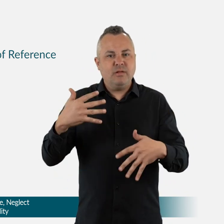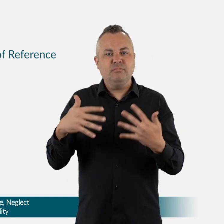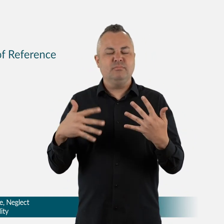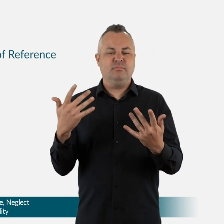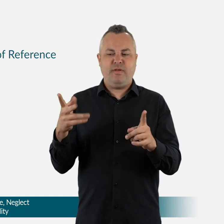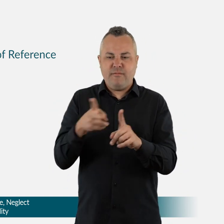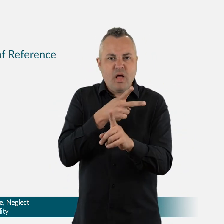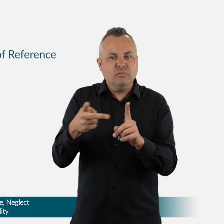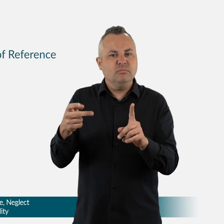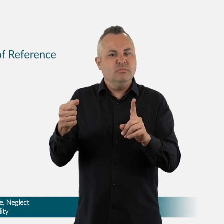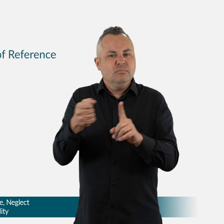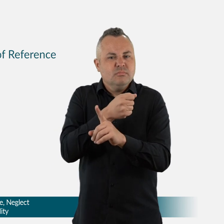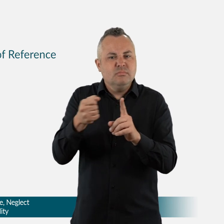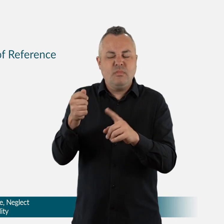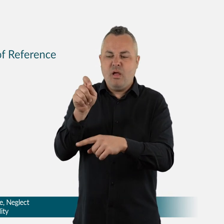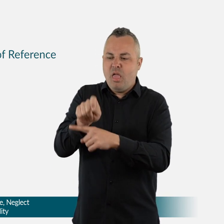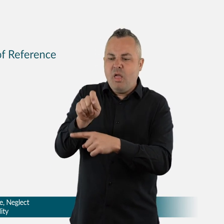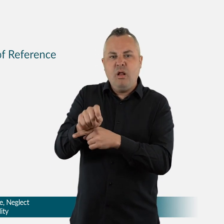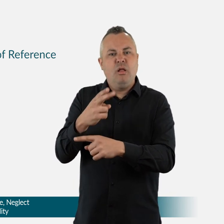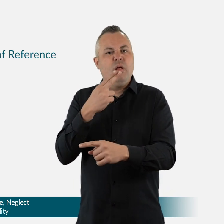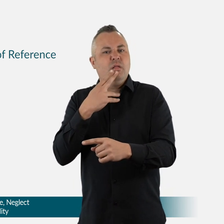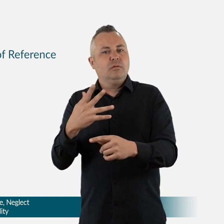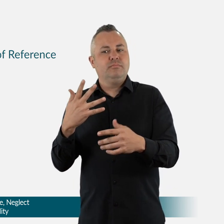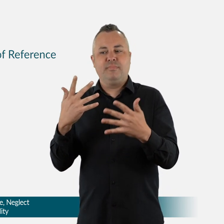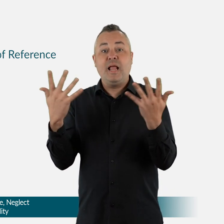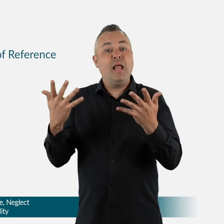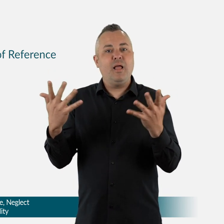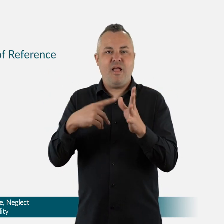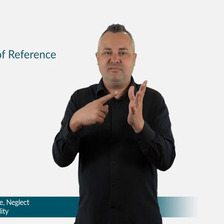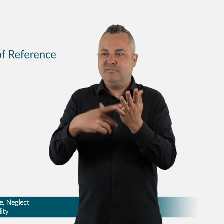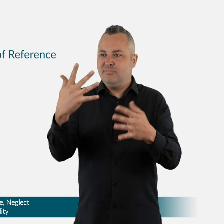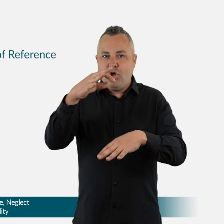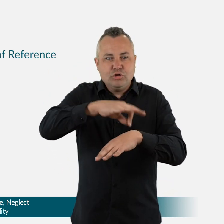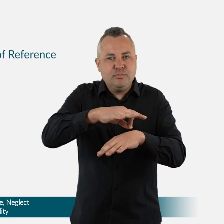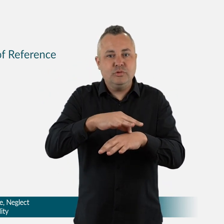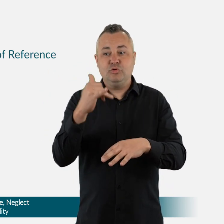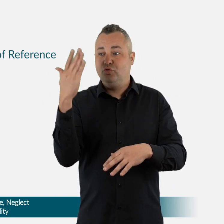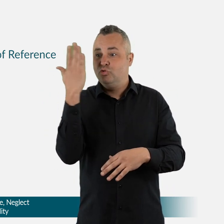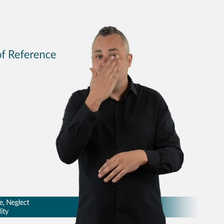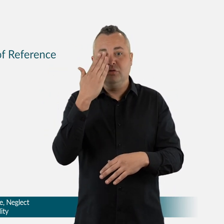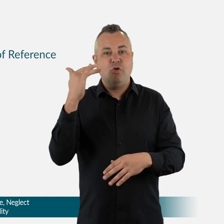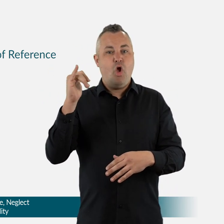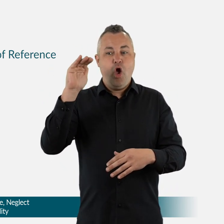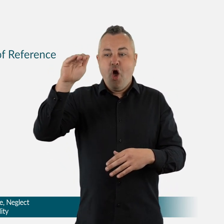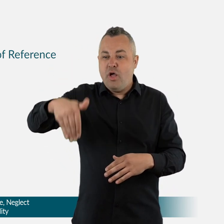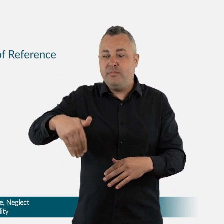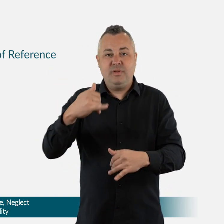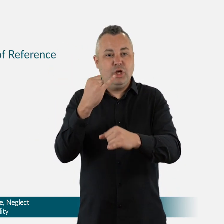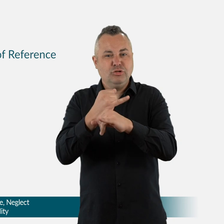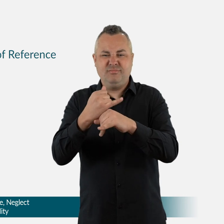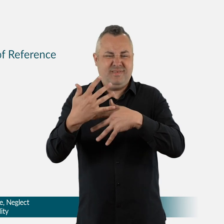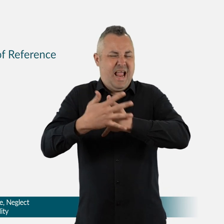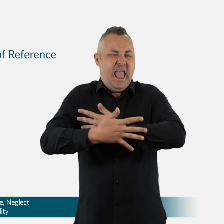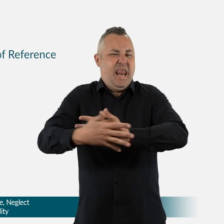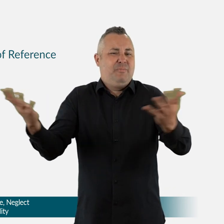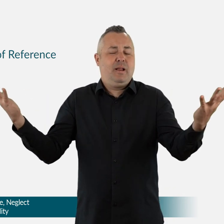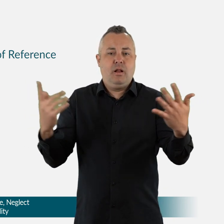supported by five other Commissioners: • Ms Barbara Bennett PSM